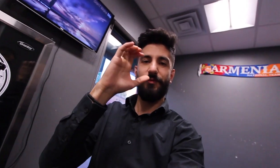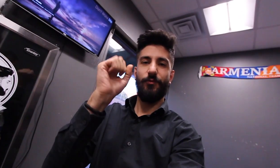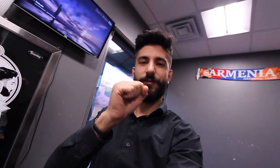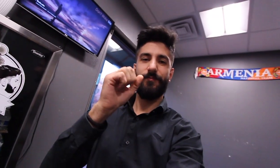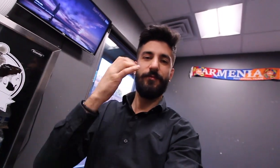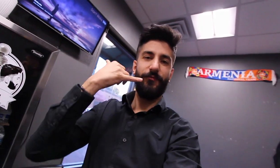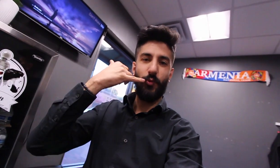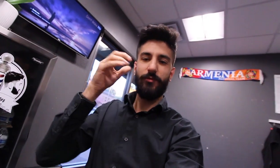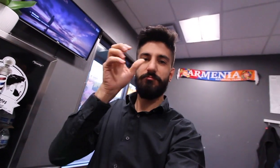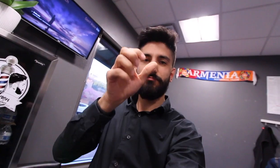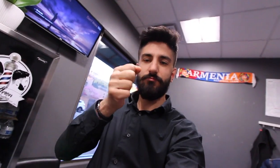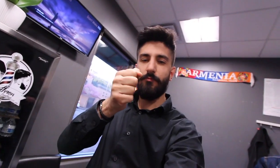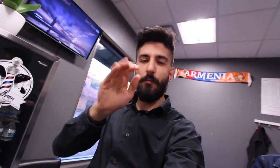the gimbal!